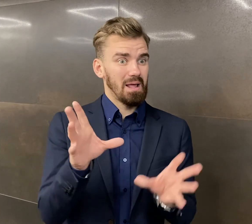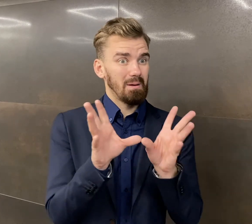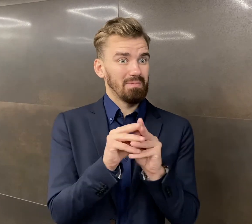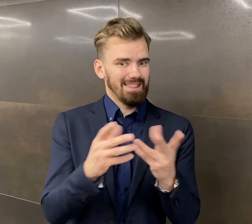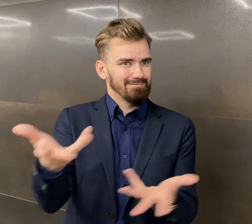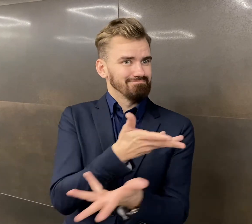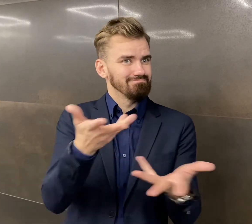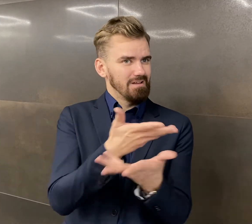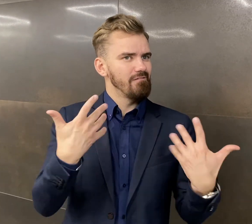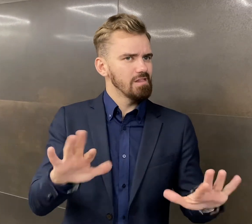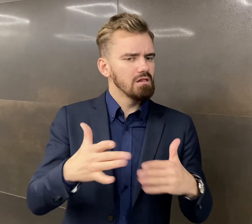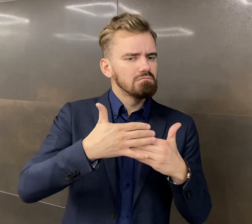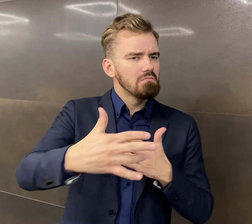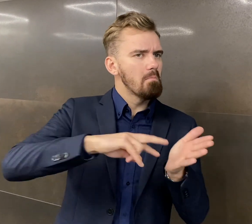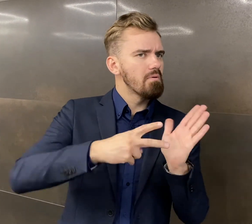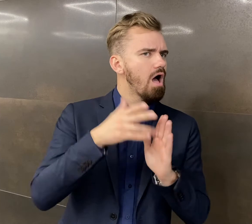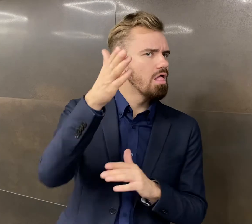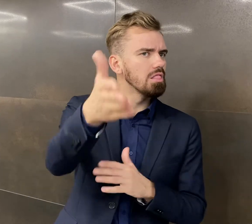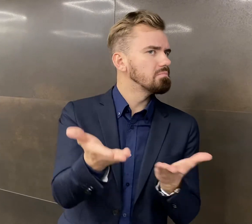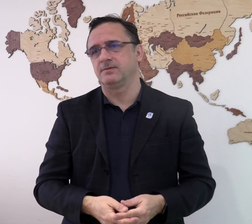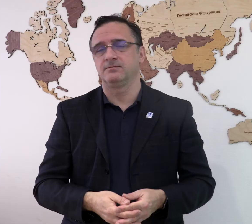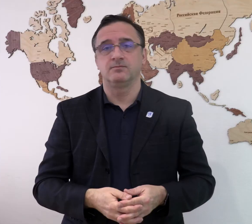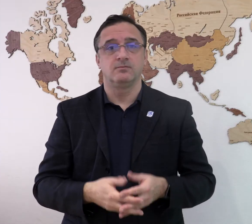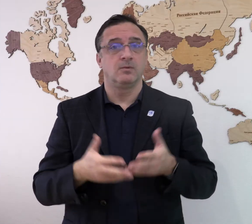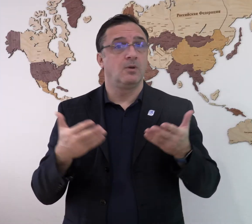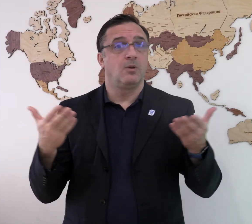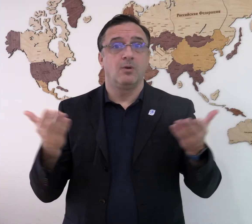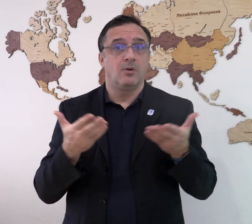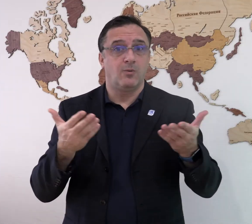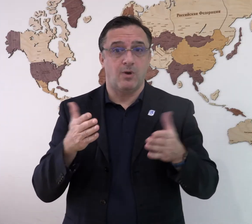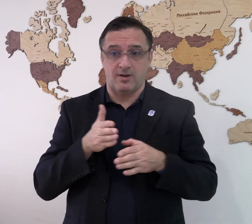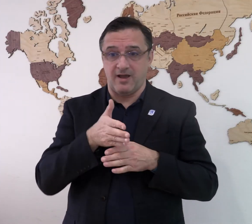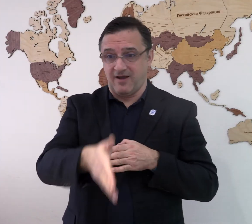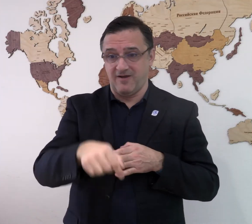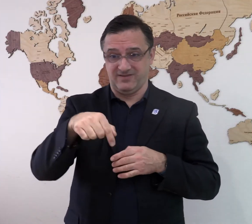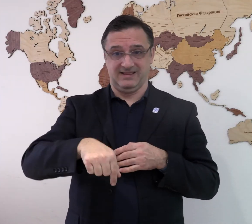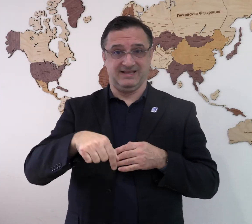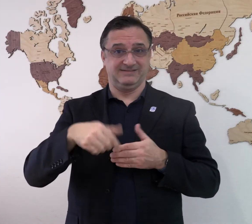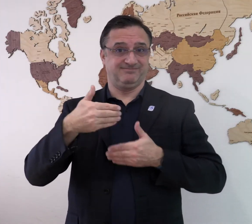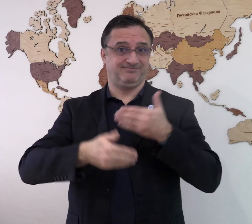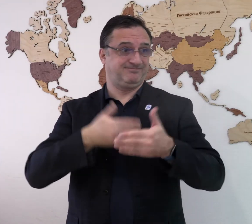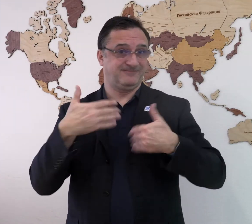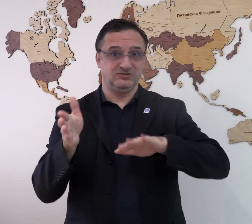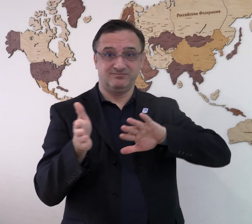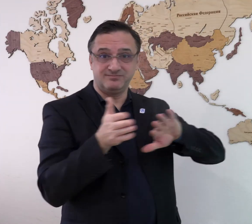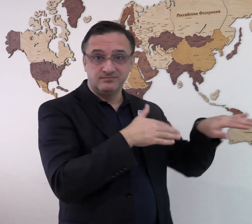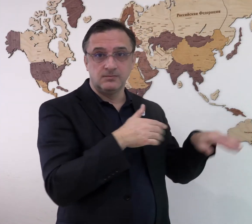What are the next steps after the WFD EEMARS meeting? What will happen after this meeting?